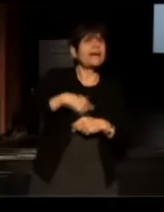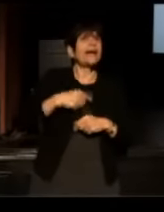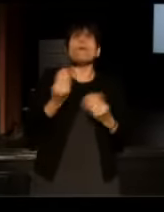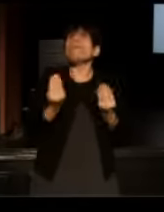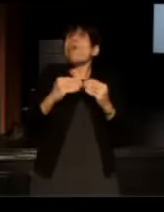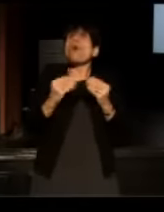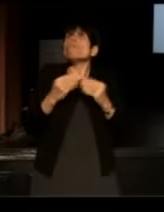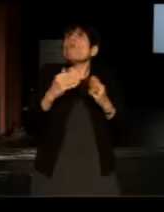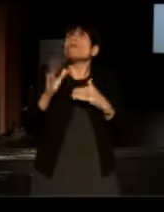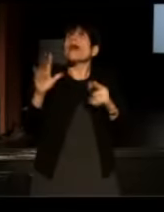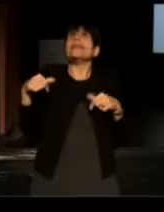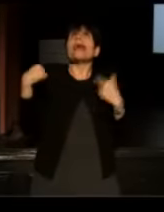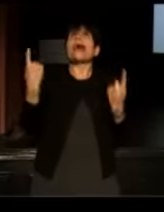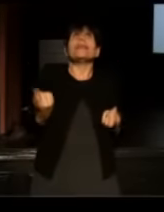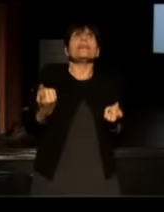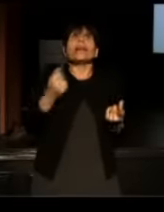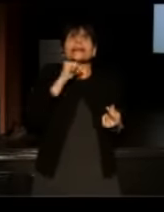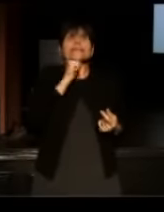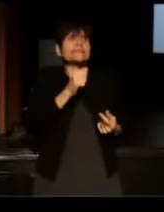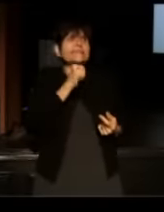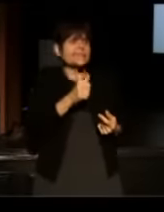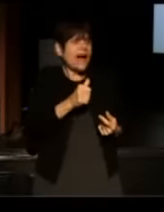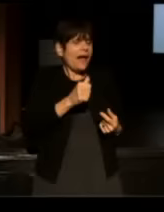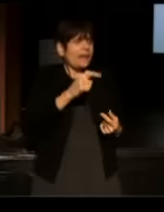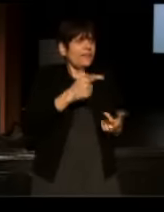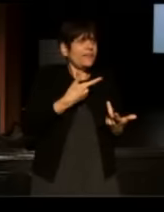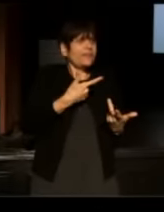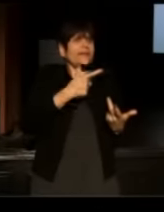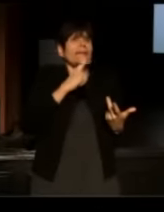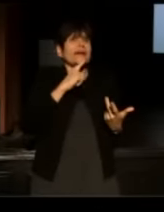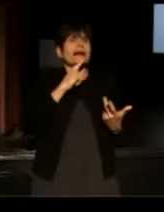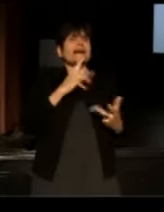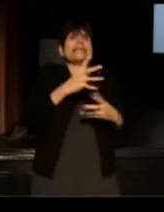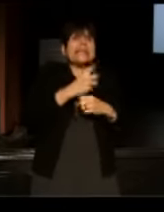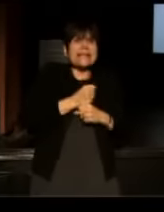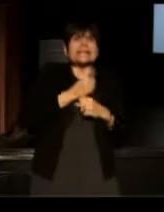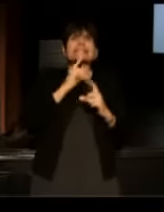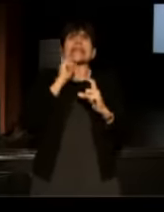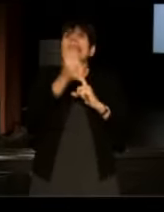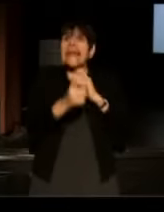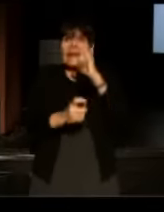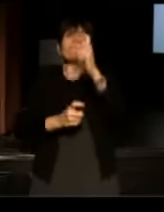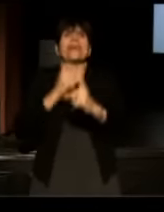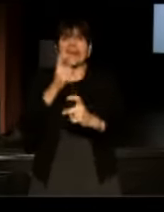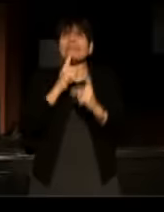It's not leaving, it's the giving that's important to me.